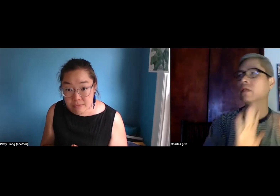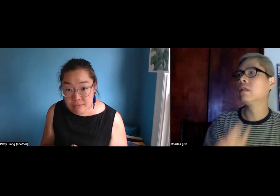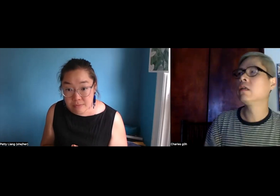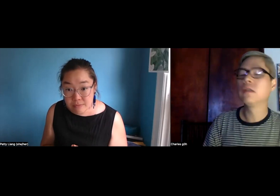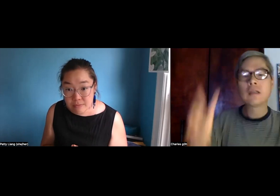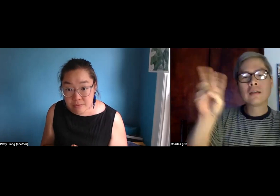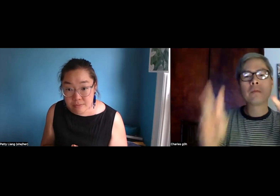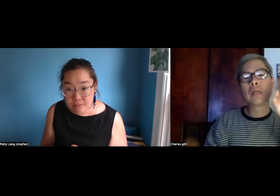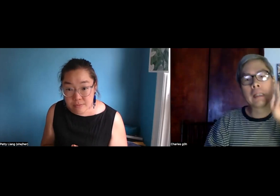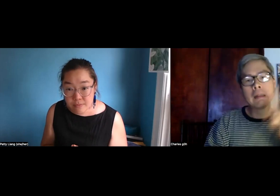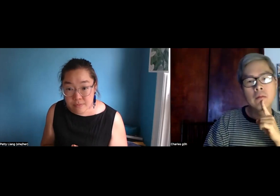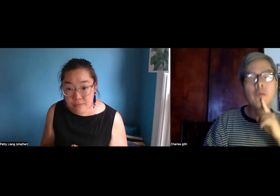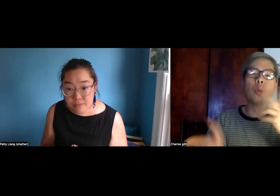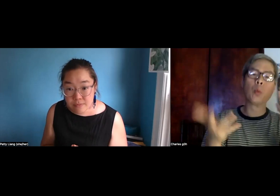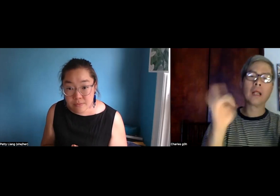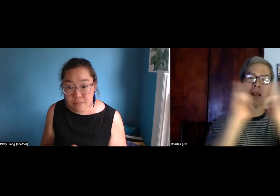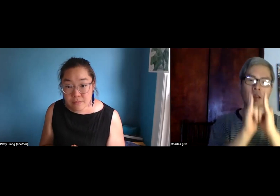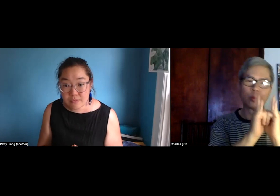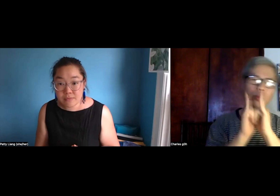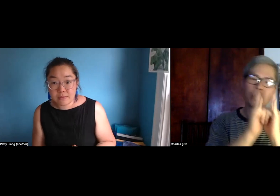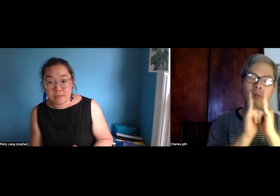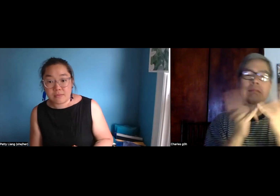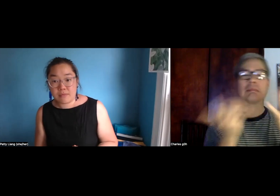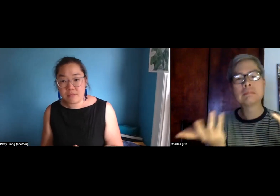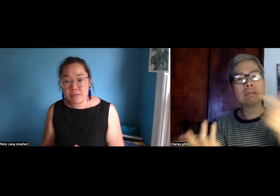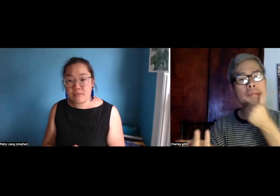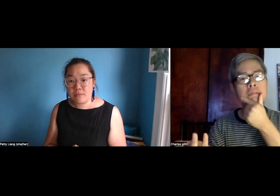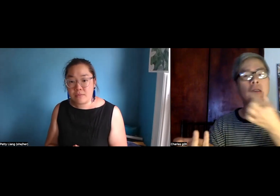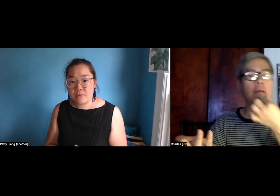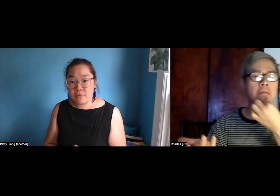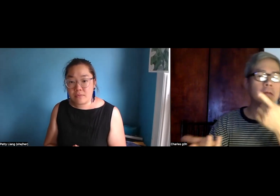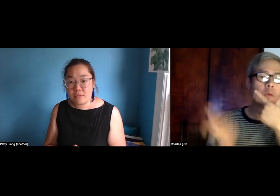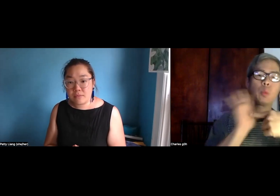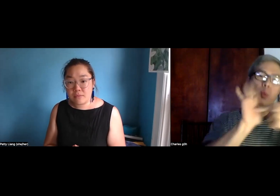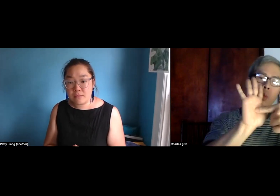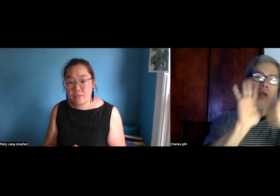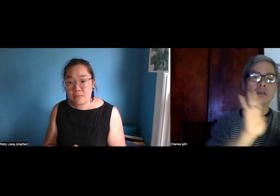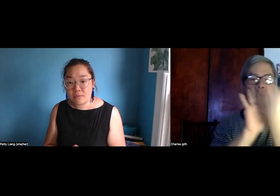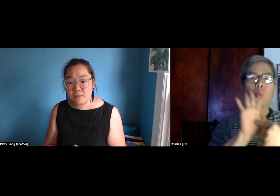So in terms of a good example, like you know, like I'm doing Deaf lovers,